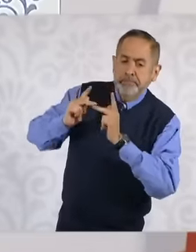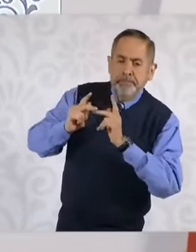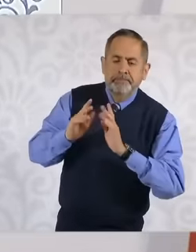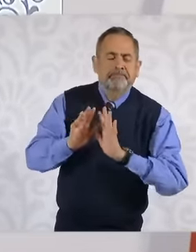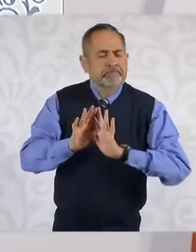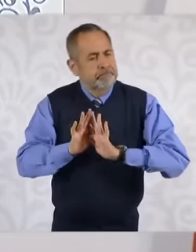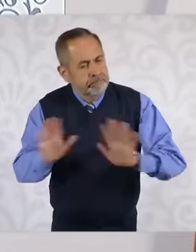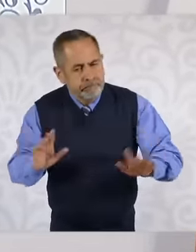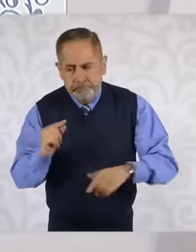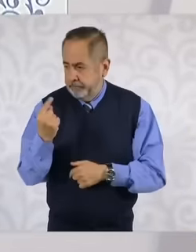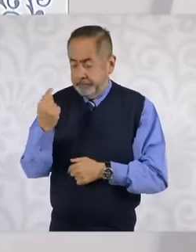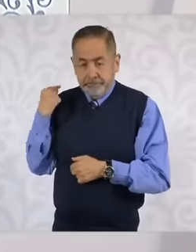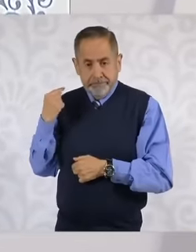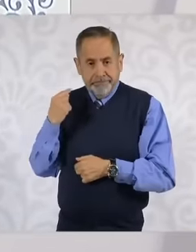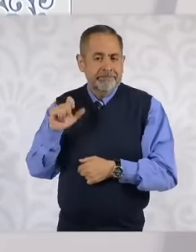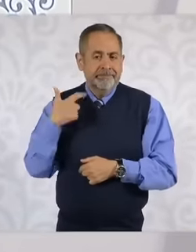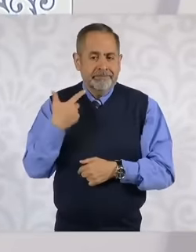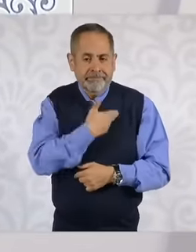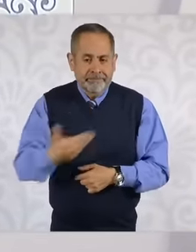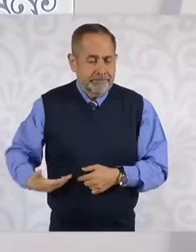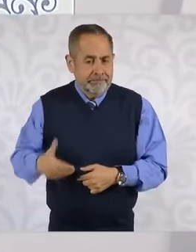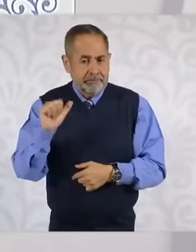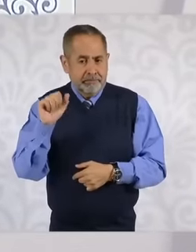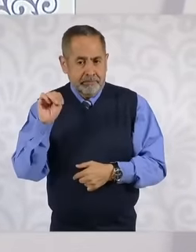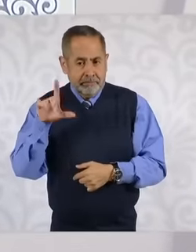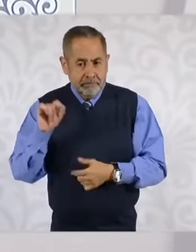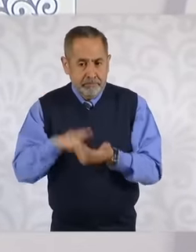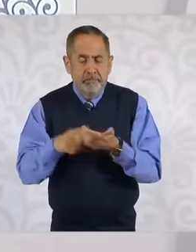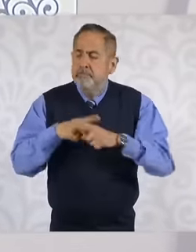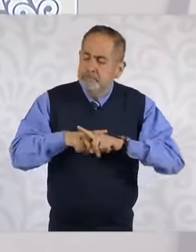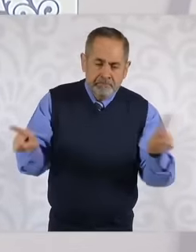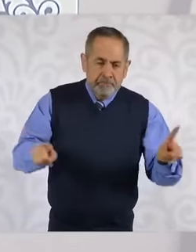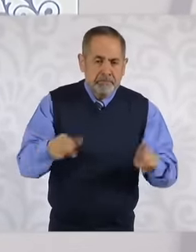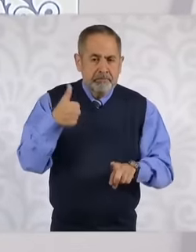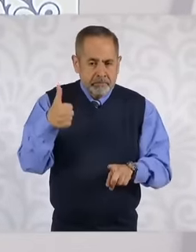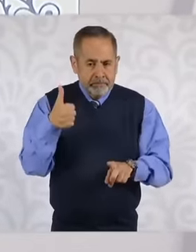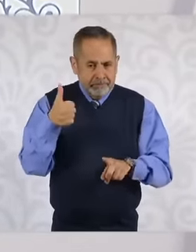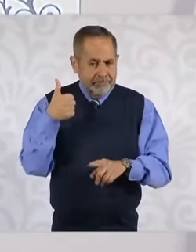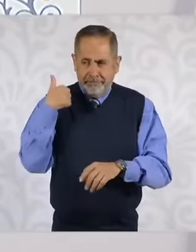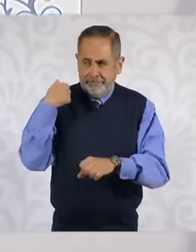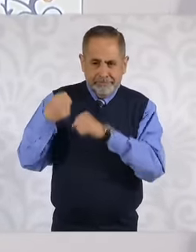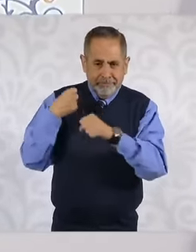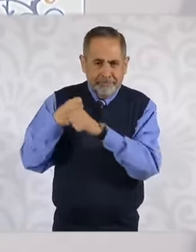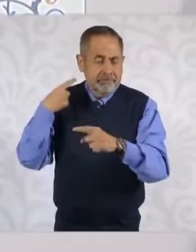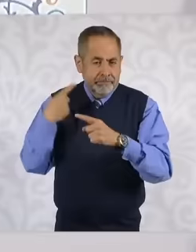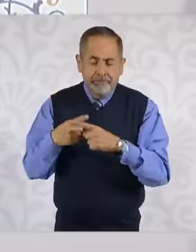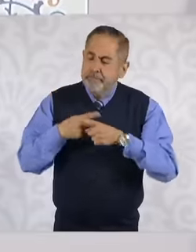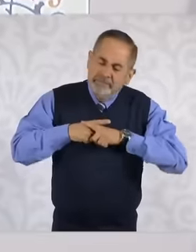in the last 6 years, reduce exports so that most of the crude oil produced